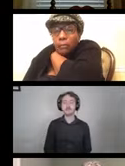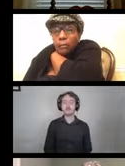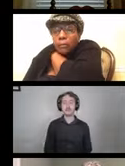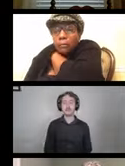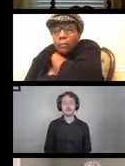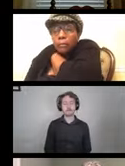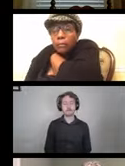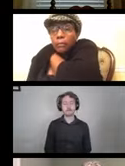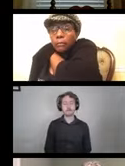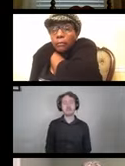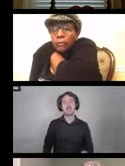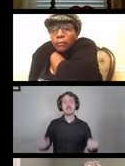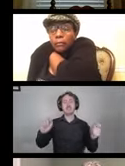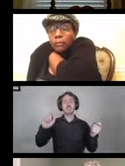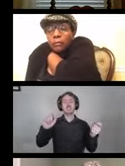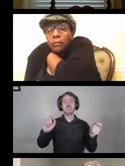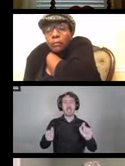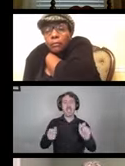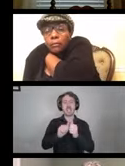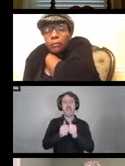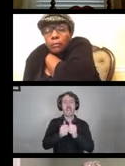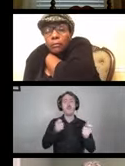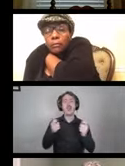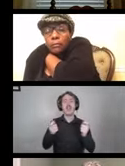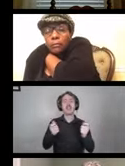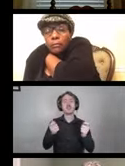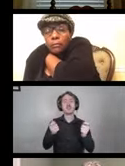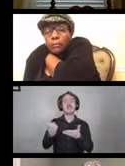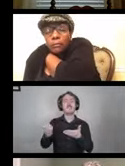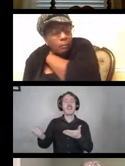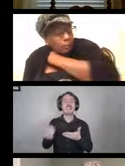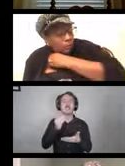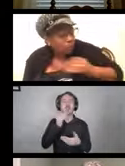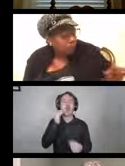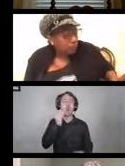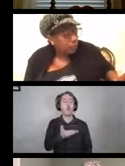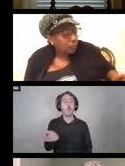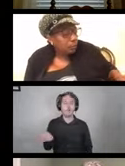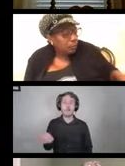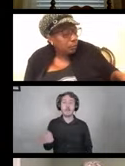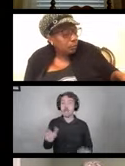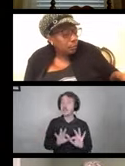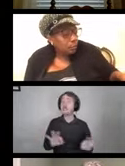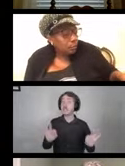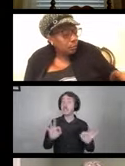Changing how we handle devices at home. It's important to be thinking differently